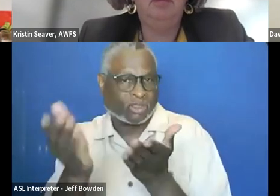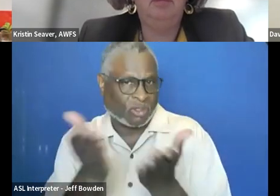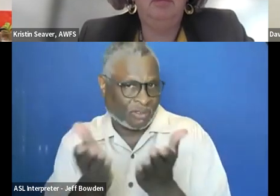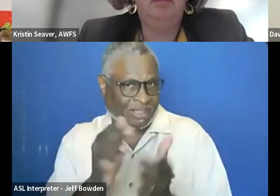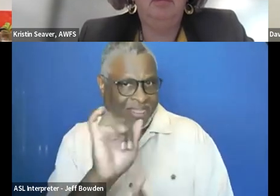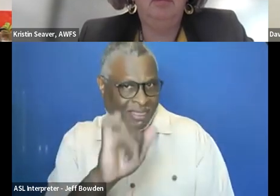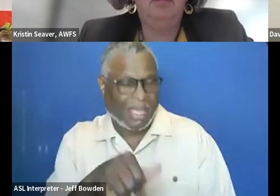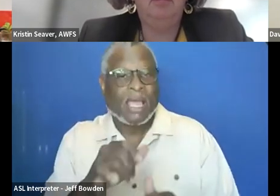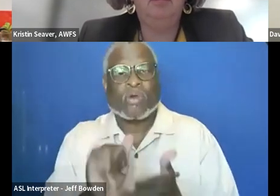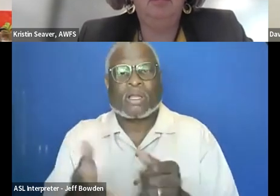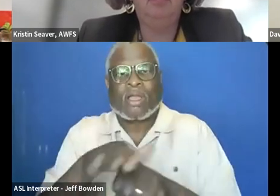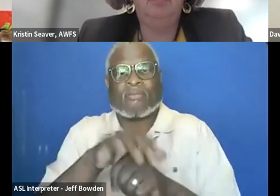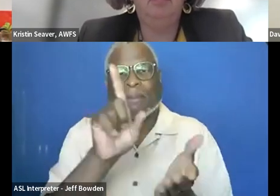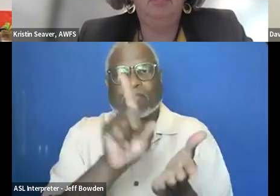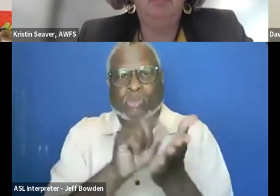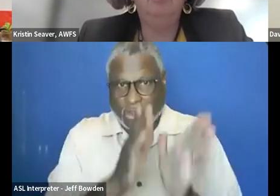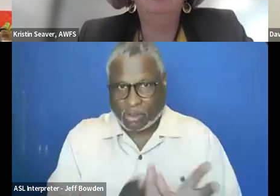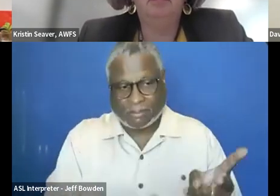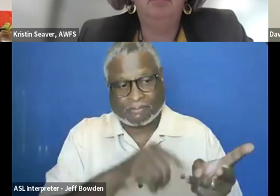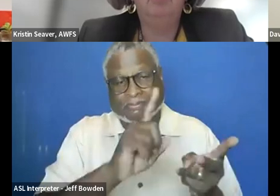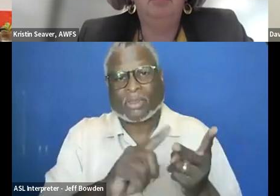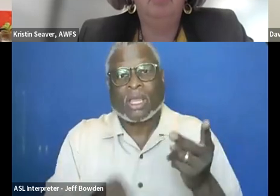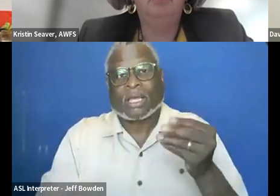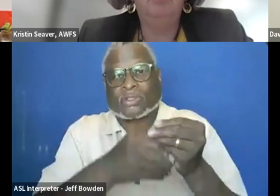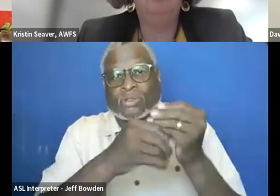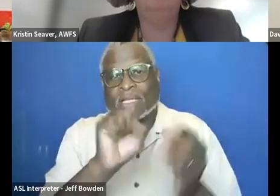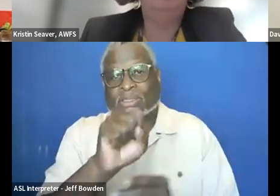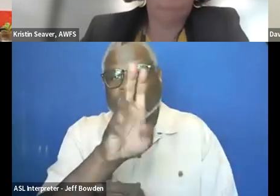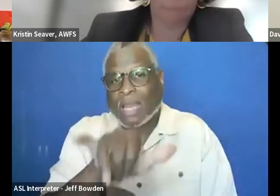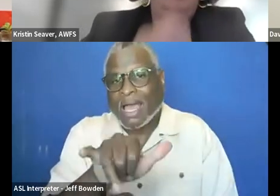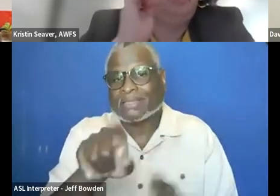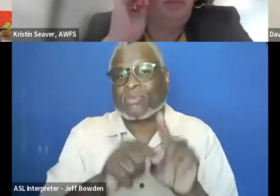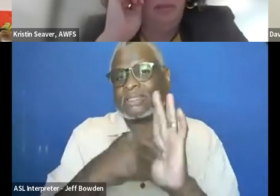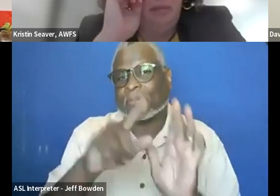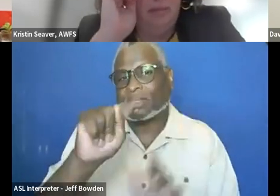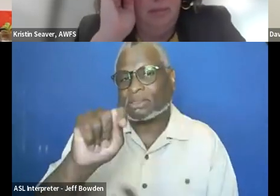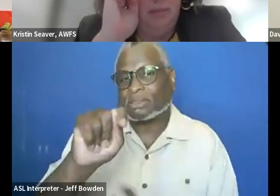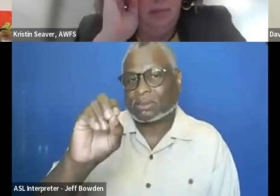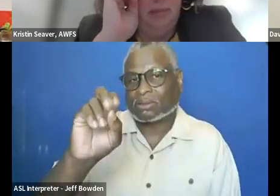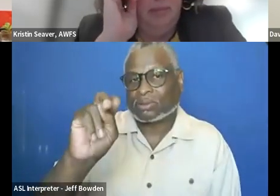It is going to cover like printers, associated supplies like toner and contractor services